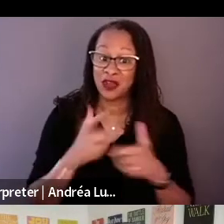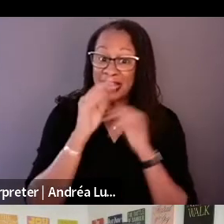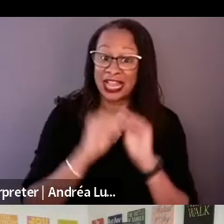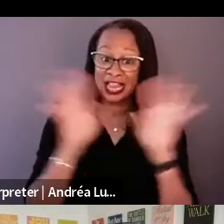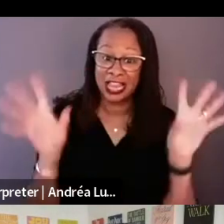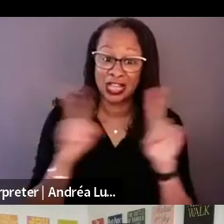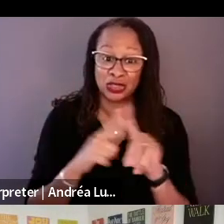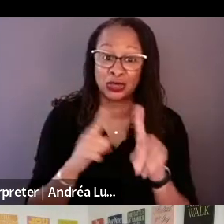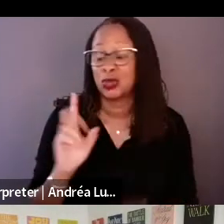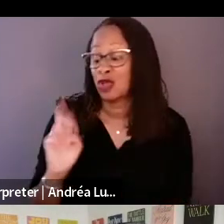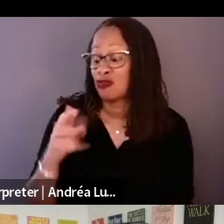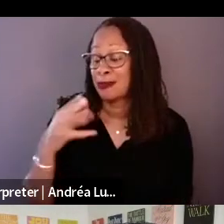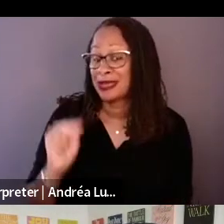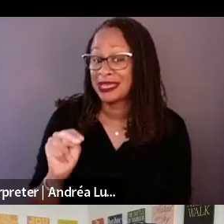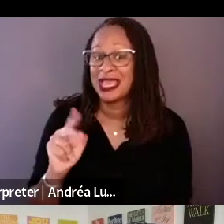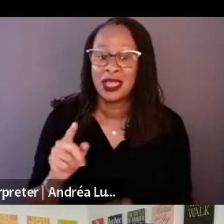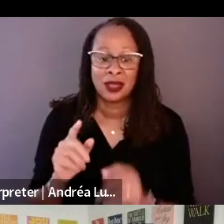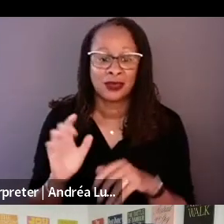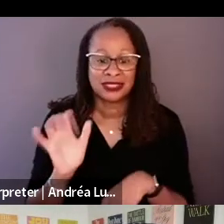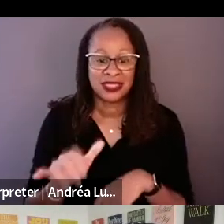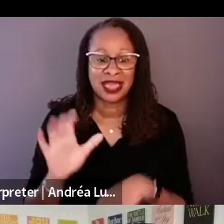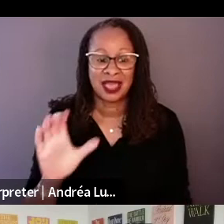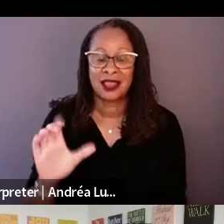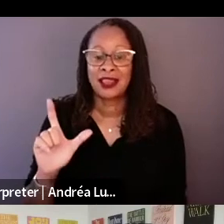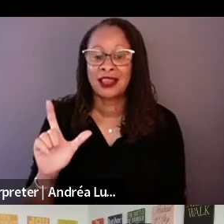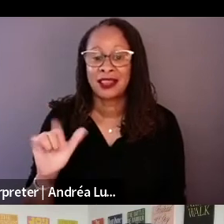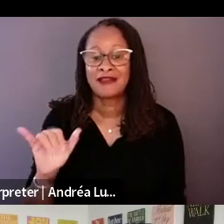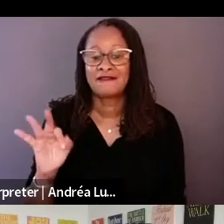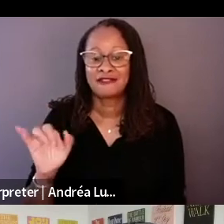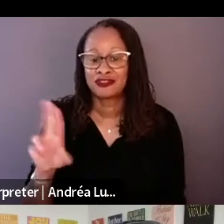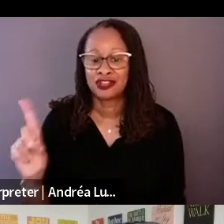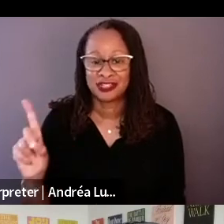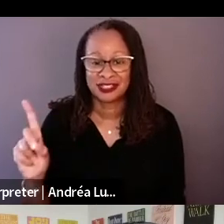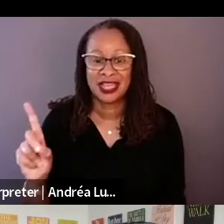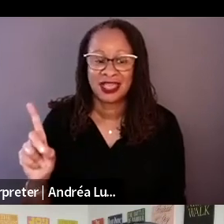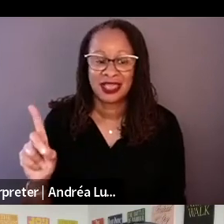Clifford and when Clifford would appear in the story.